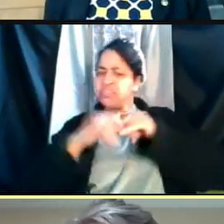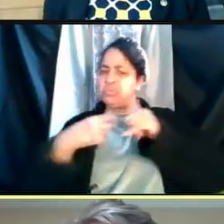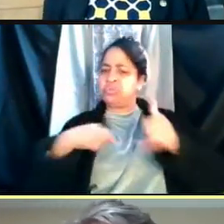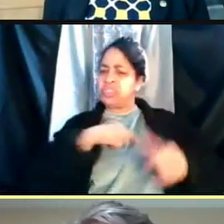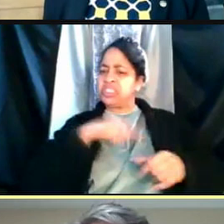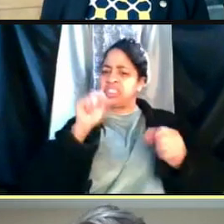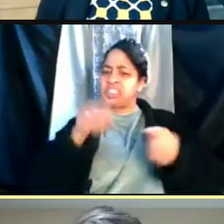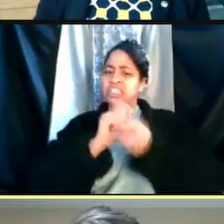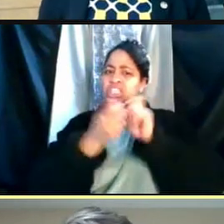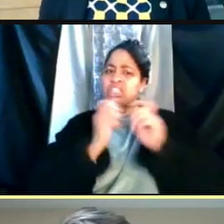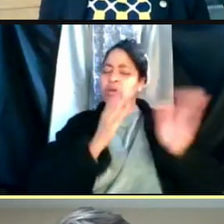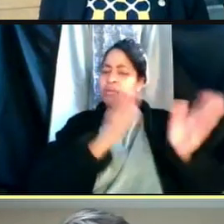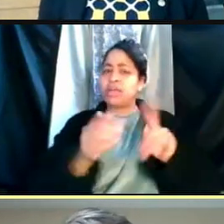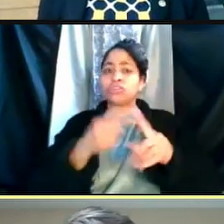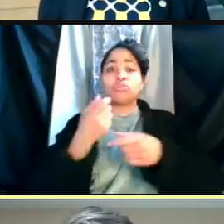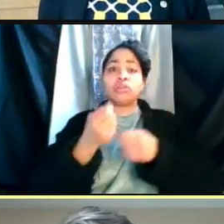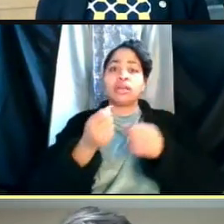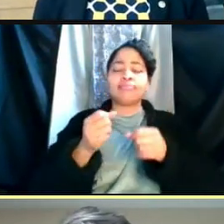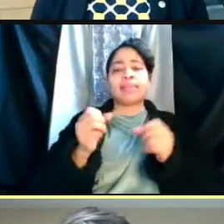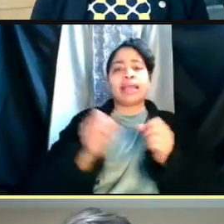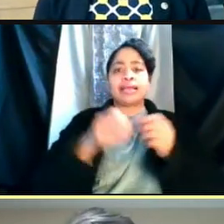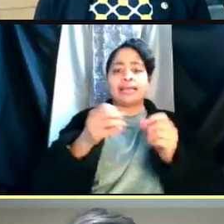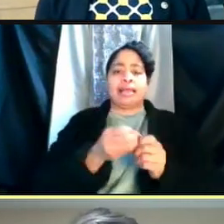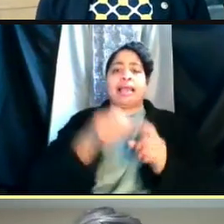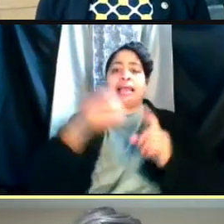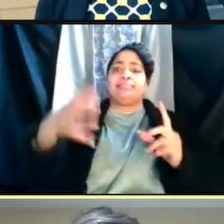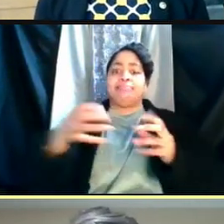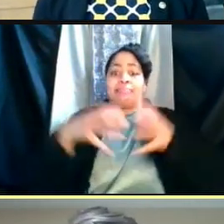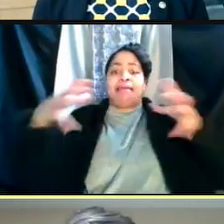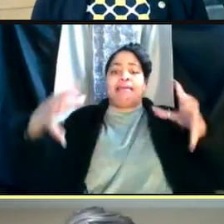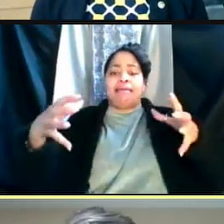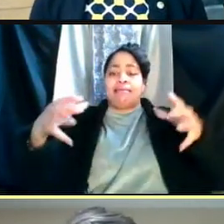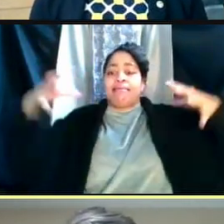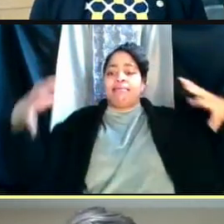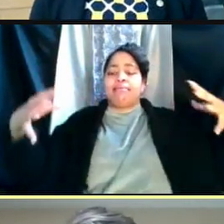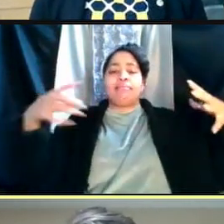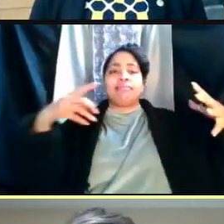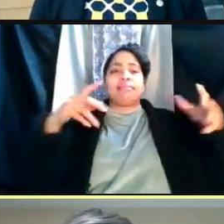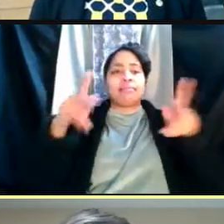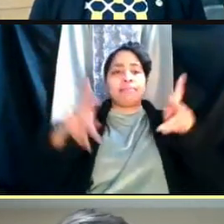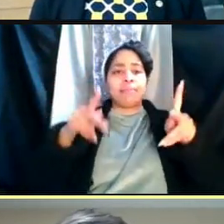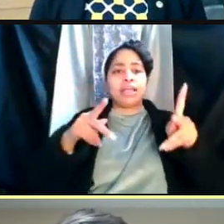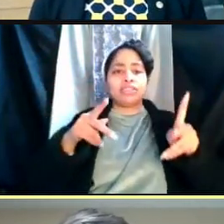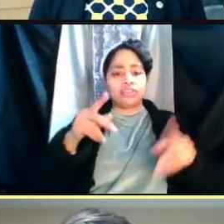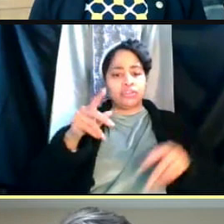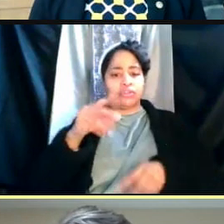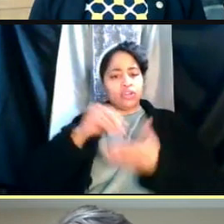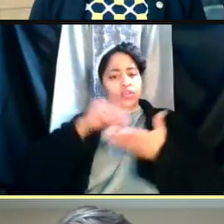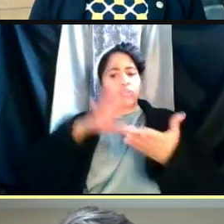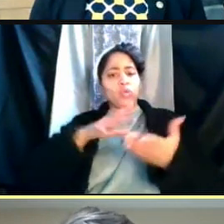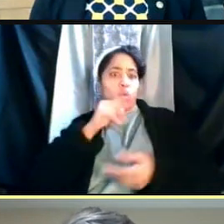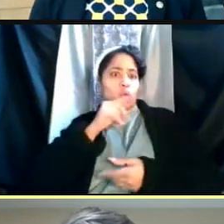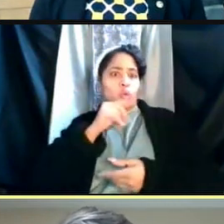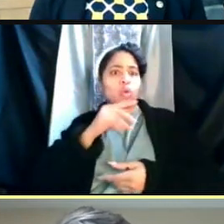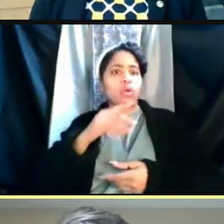would be to expand the population of the students who would fall under the mandates